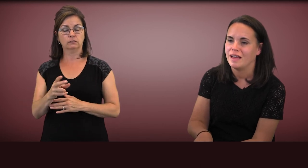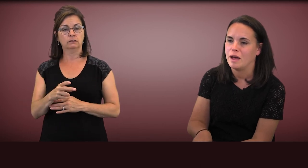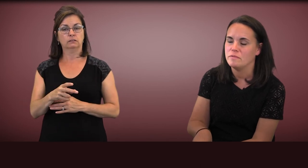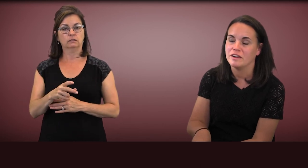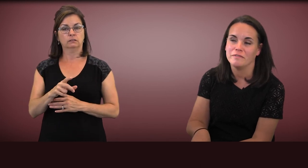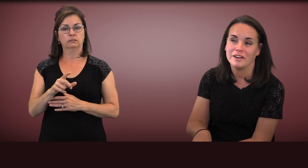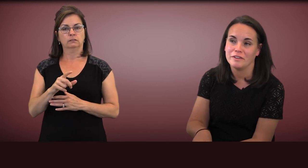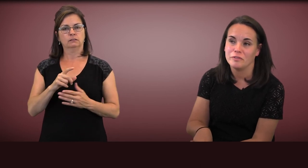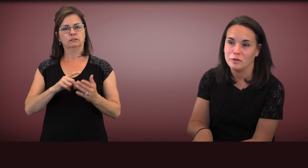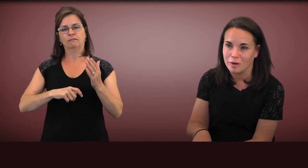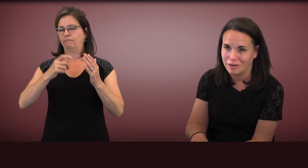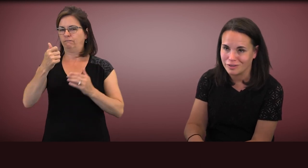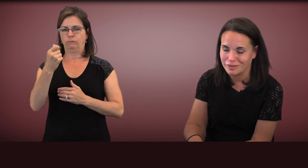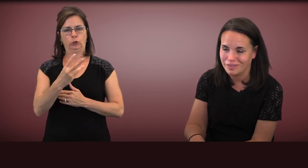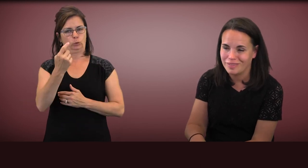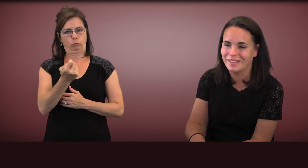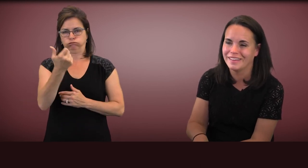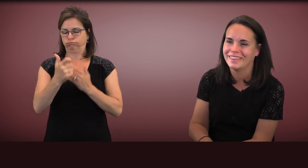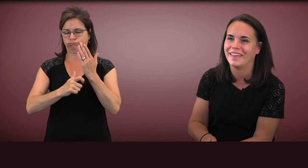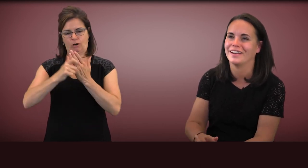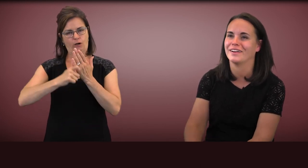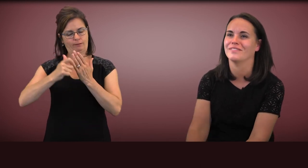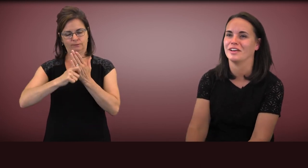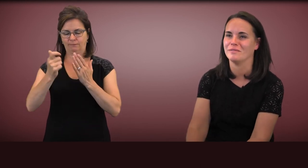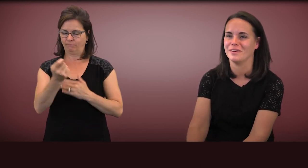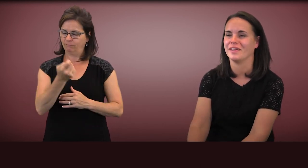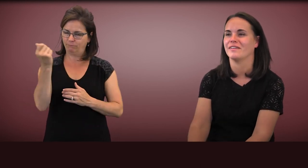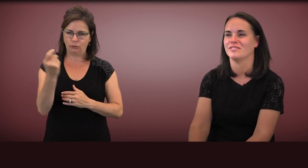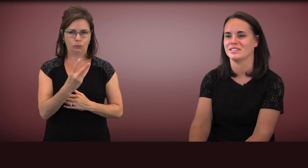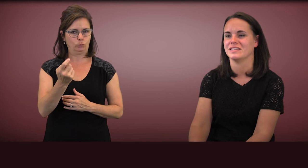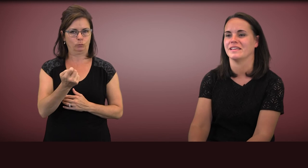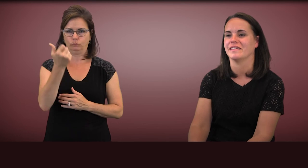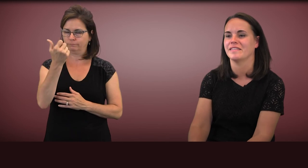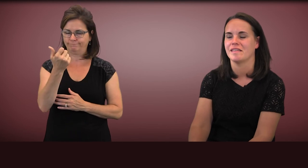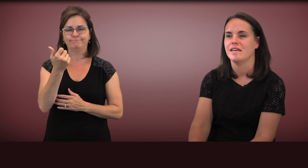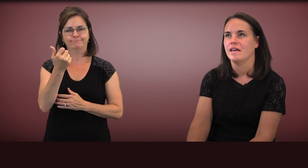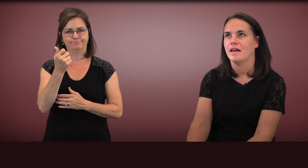there are very few articles that are available that have looked at this.